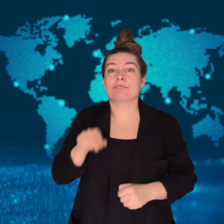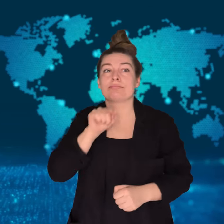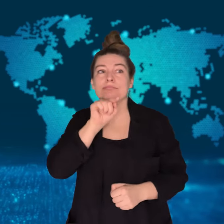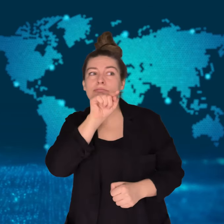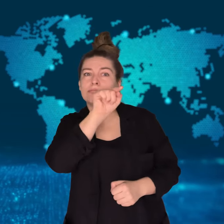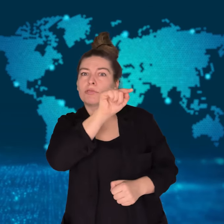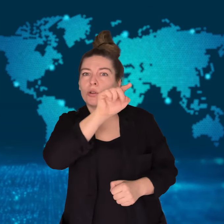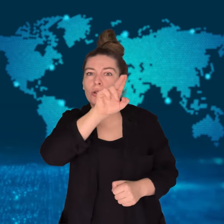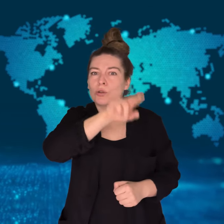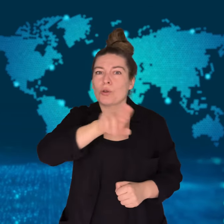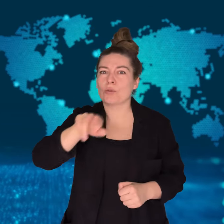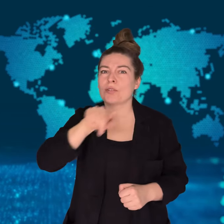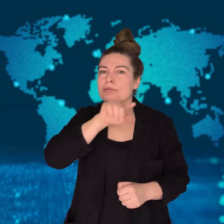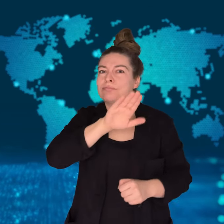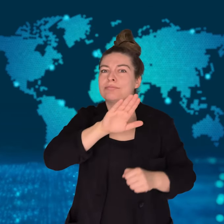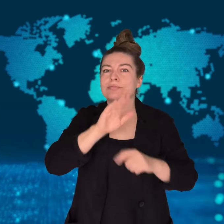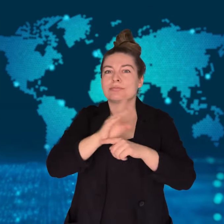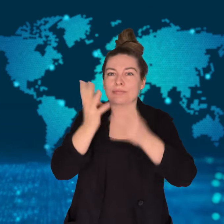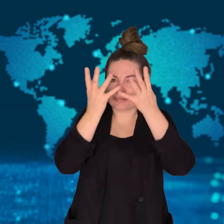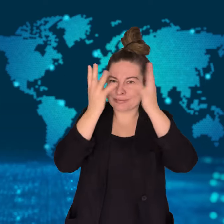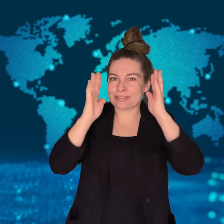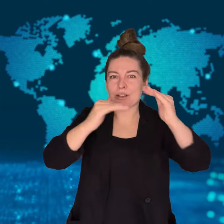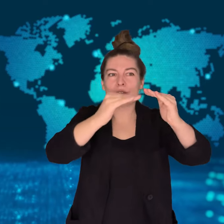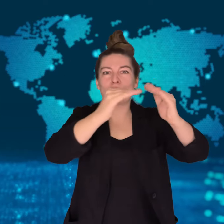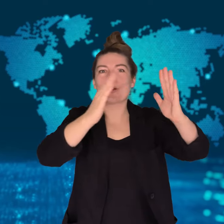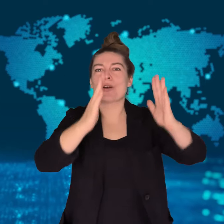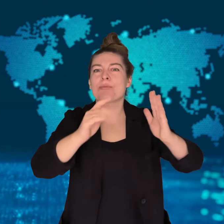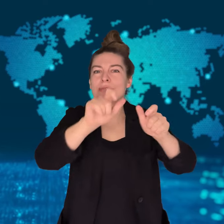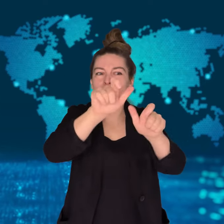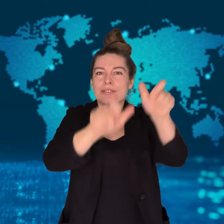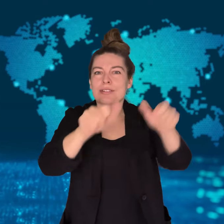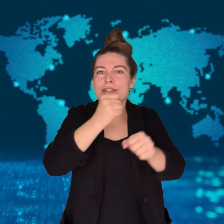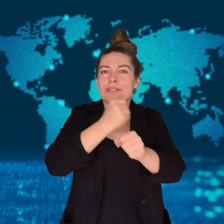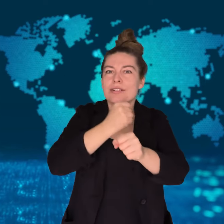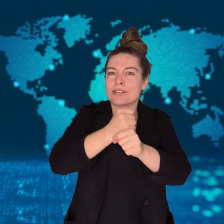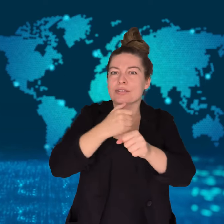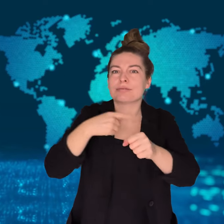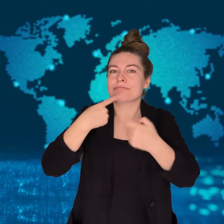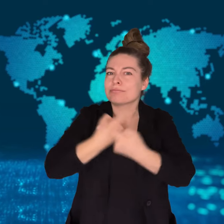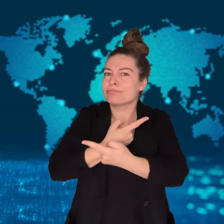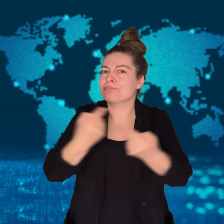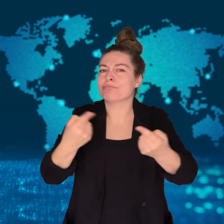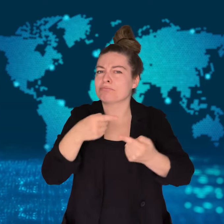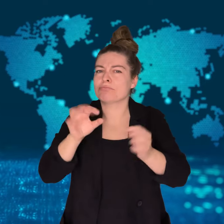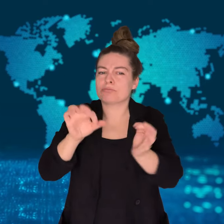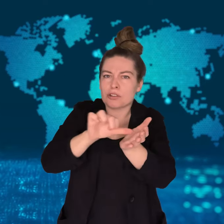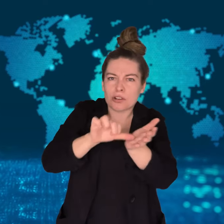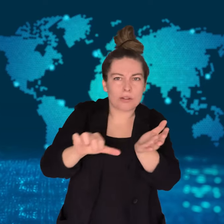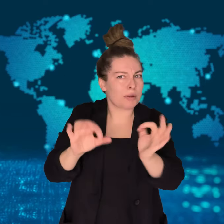his extremely low heart rate.